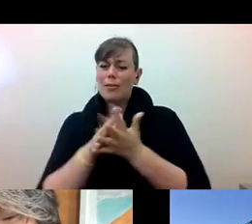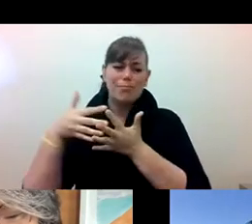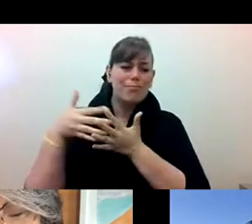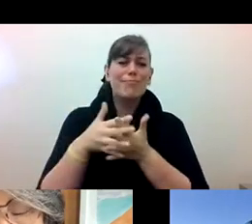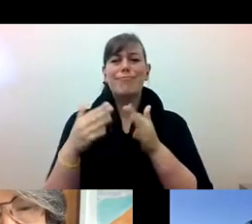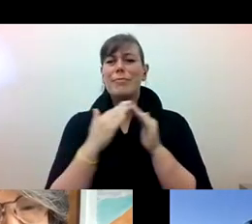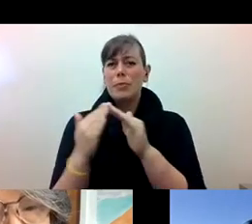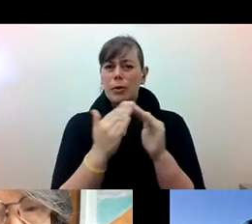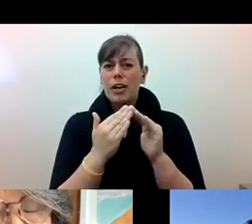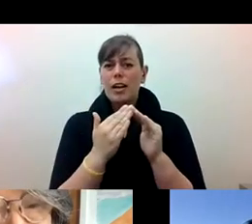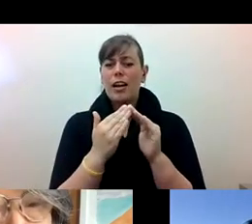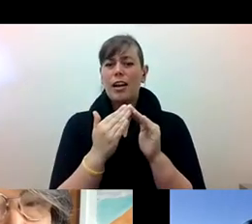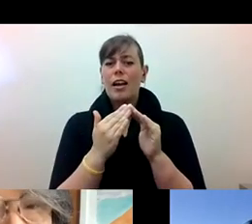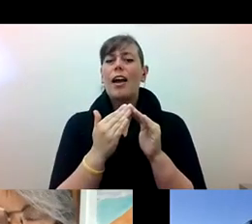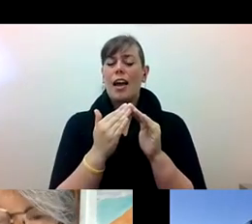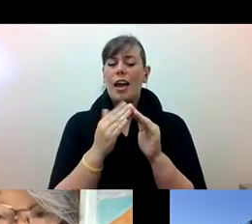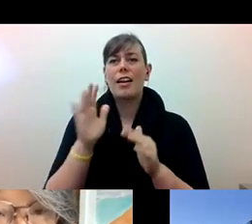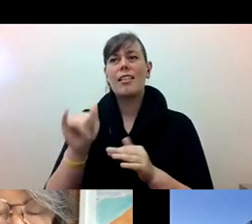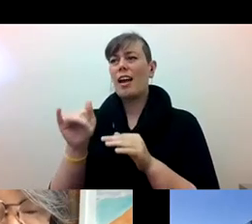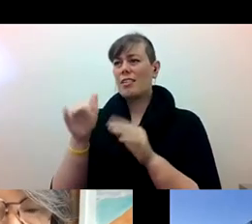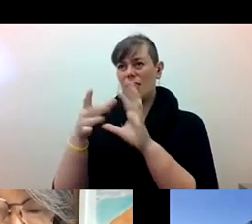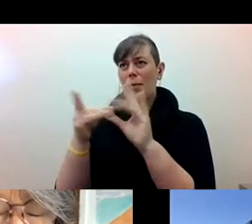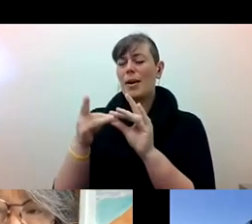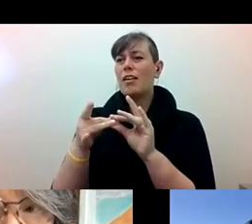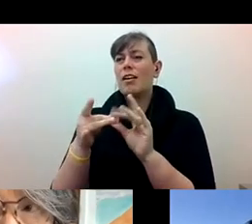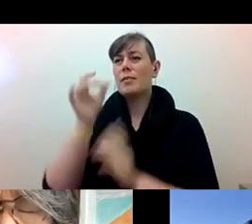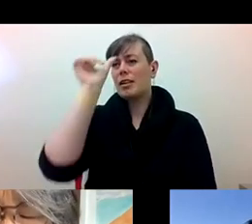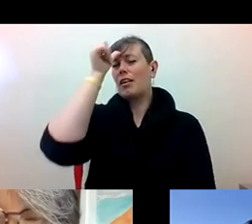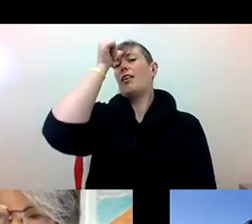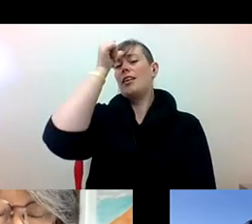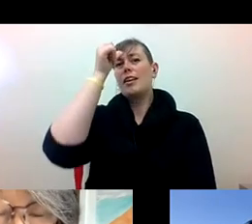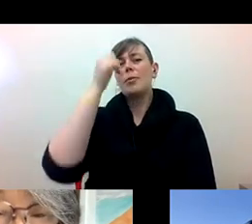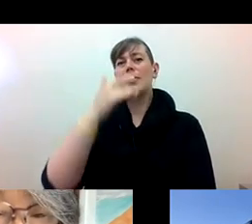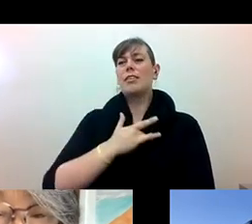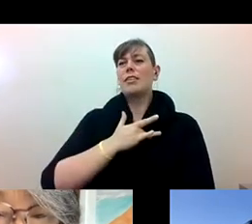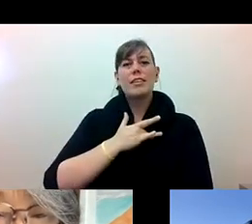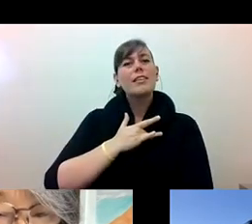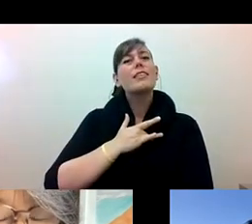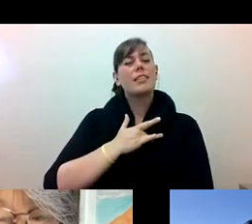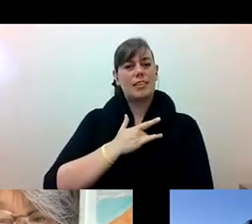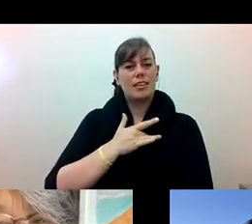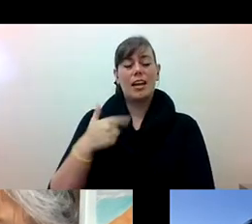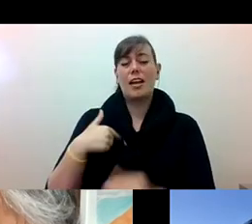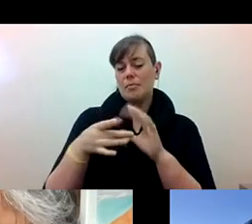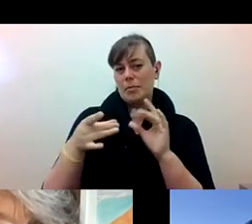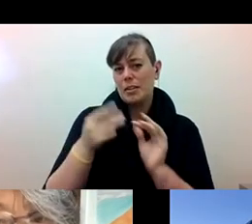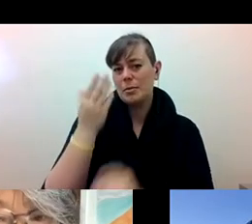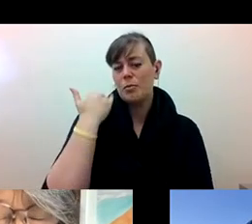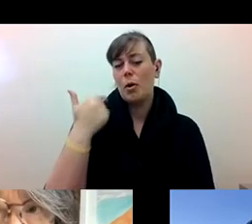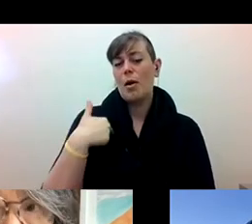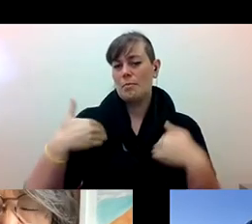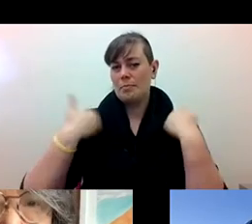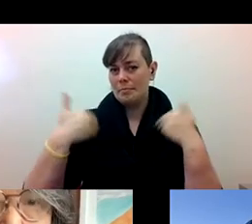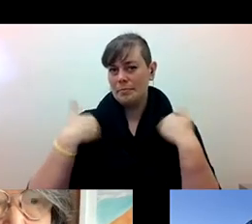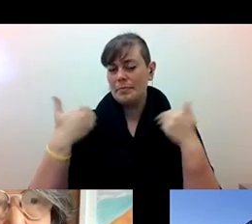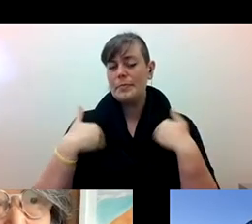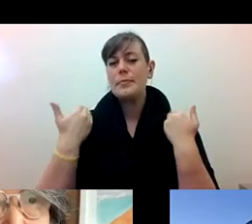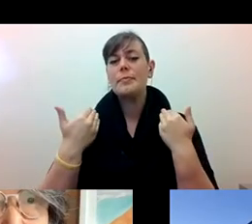pam tau lee: And their message... message really resonated with me because, like I mentioned earlier, I had spent in my early years, which really grounded how I